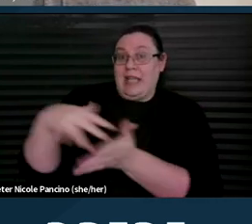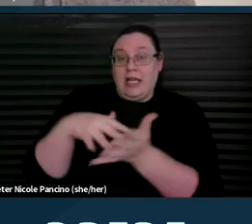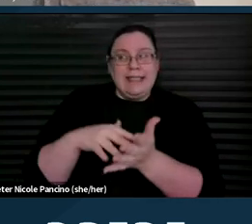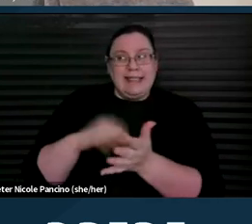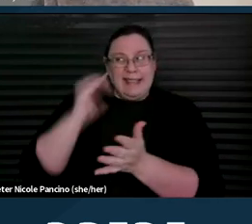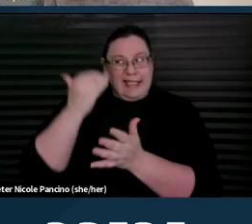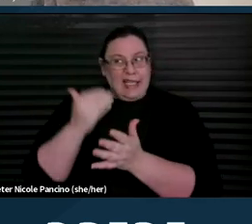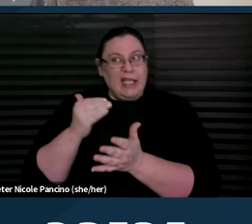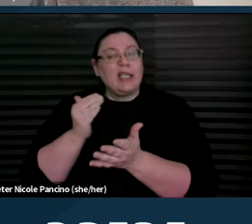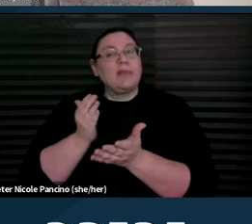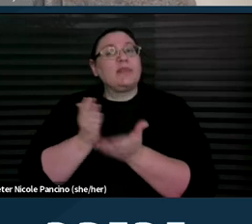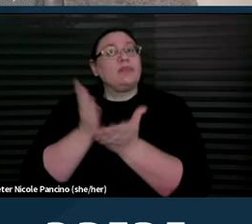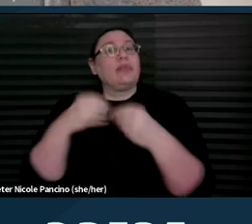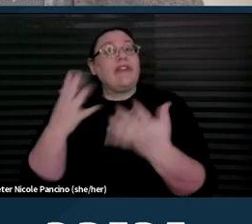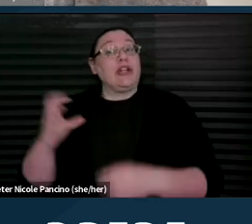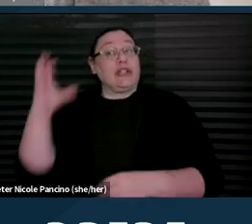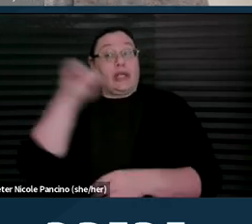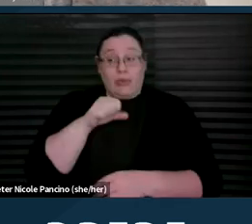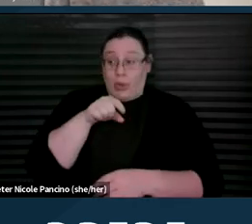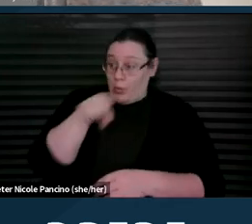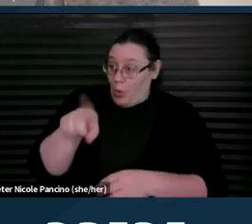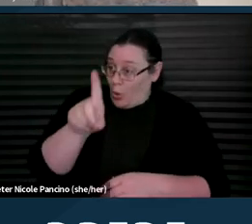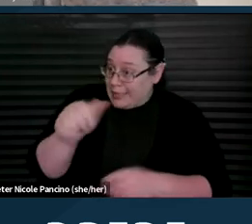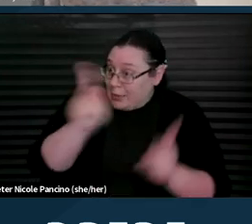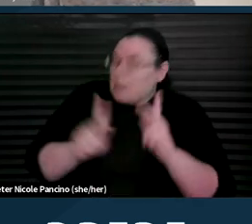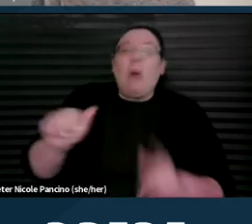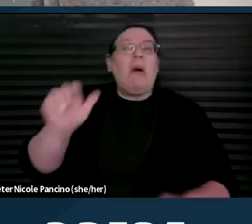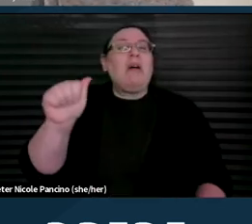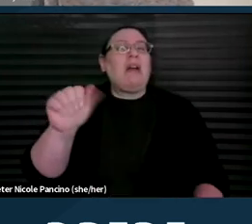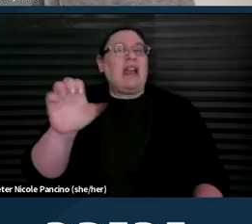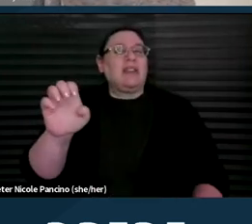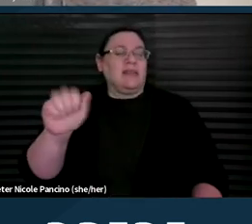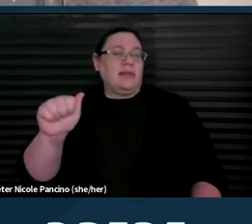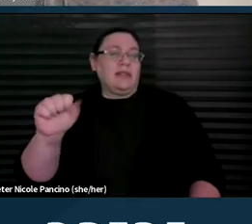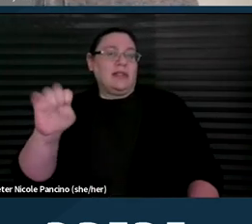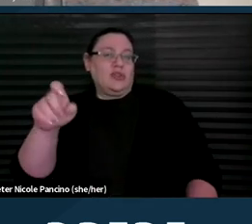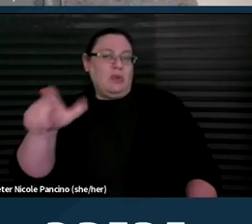that disabled patients are asexual and sometimes hesitate to discuss sexual health